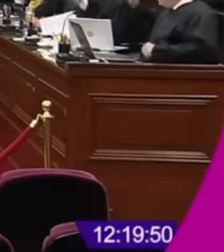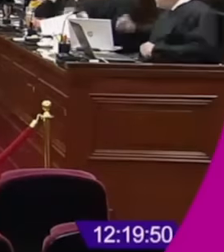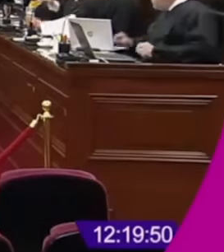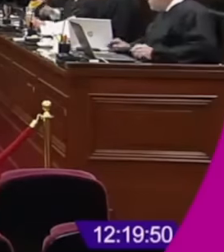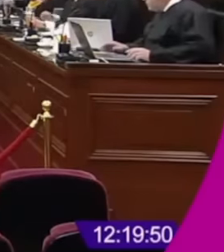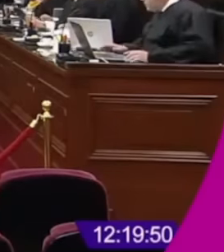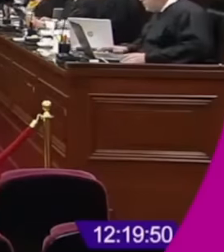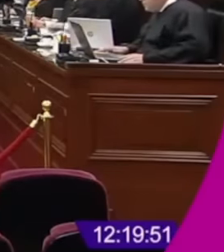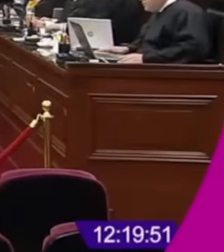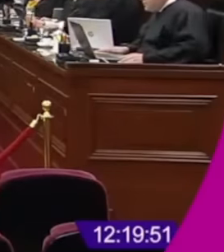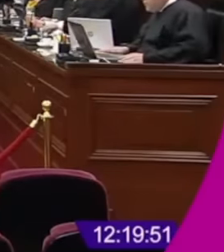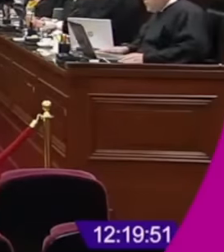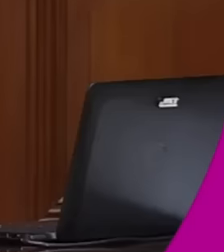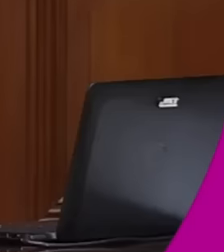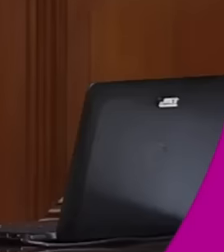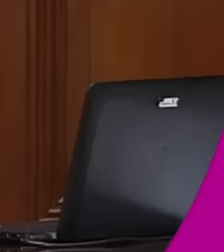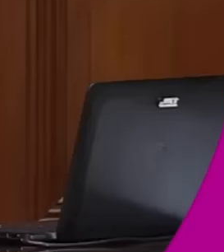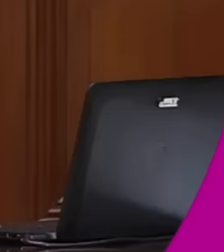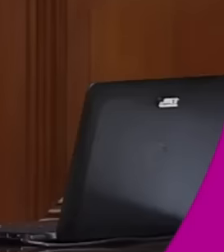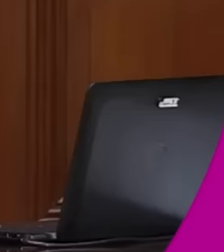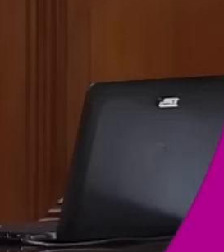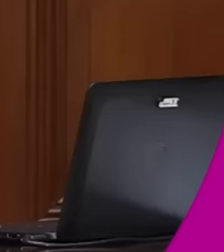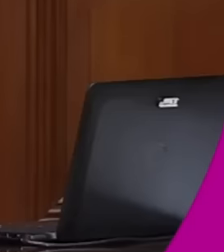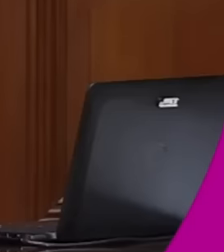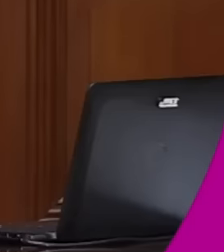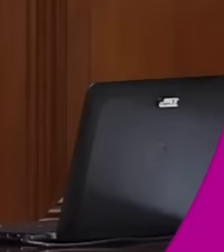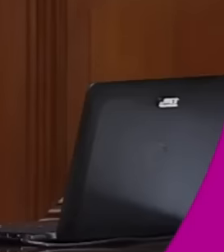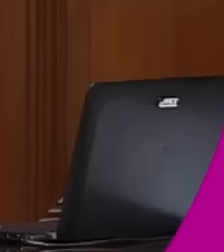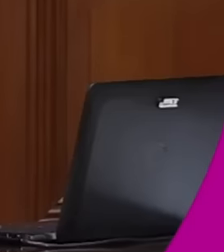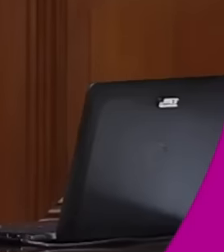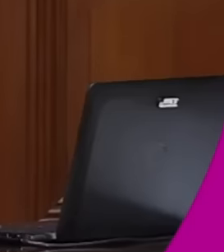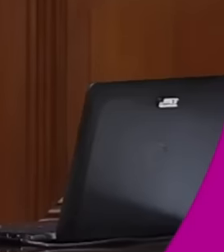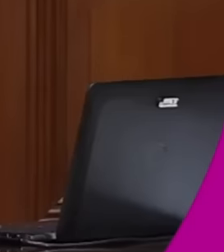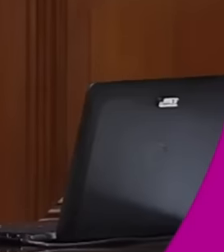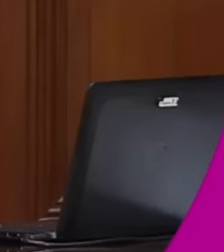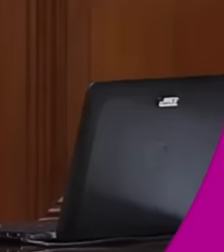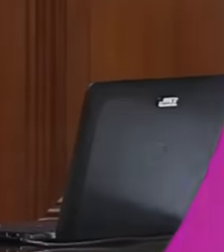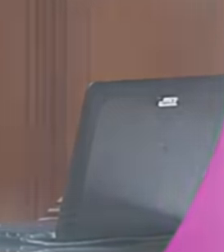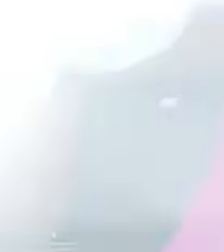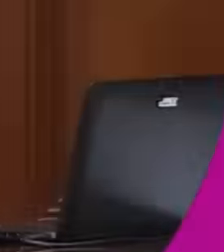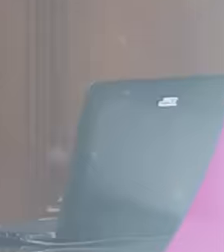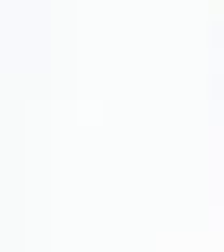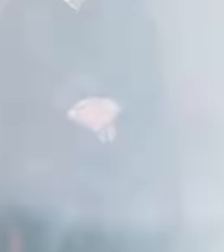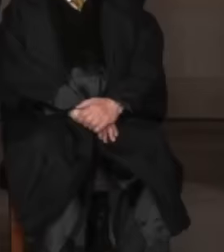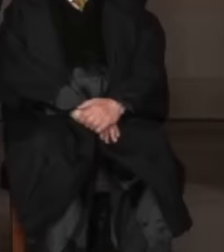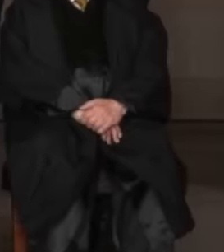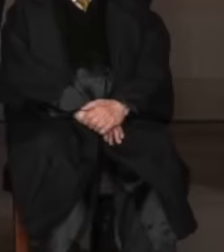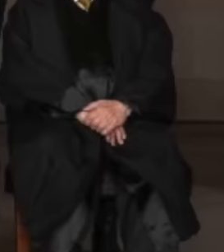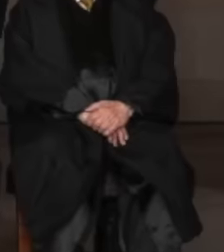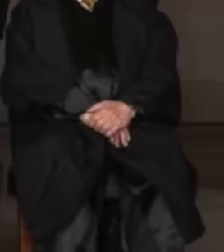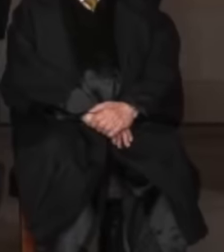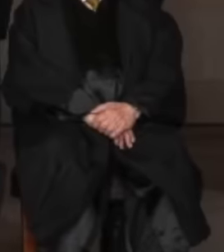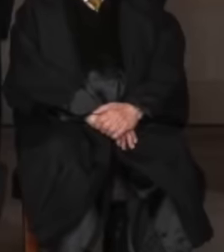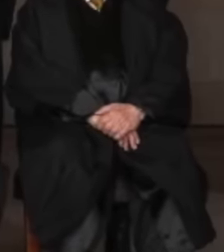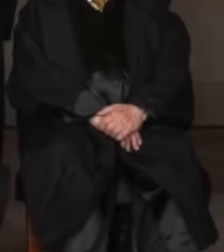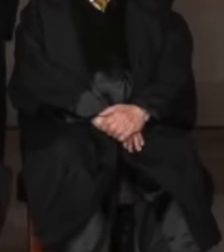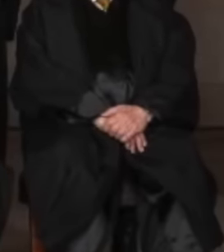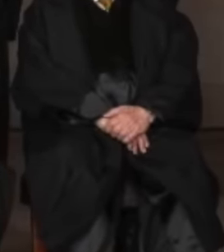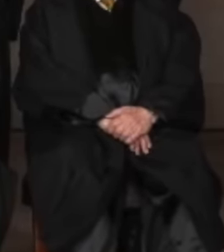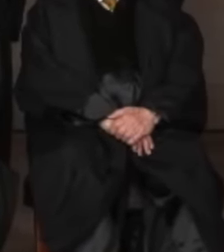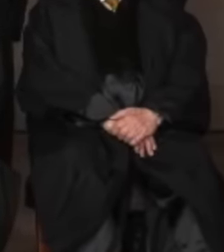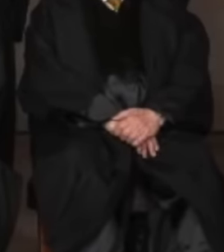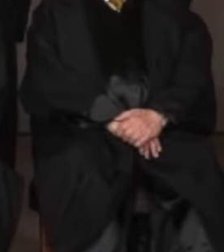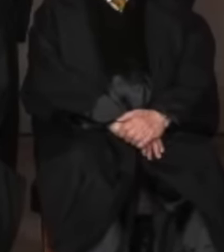the new reform of the judicial branch, eight ministers will not be able to oppose millions of Mexicans who voted